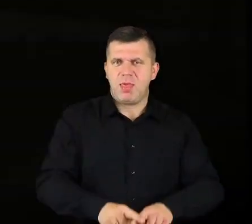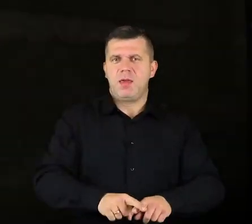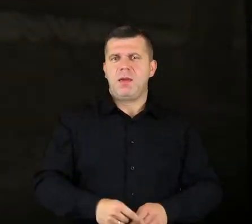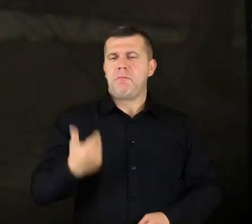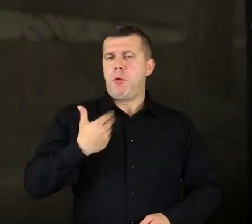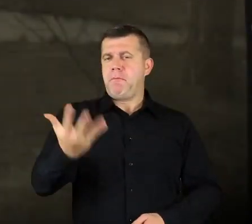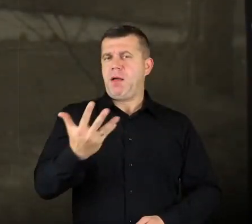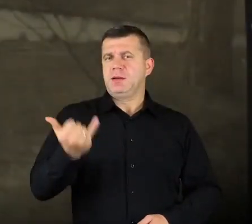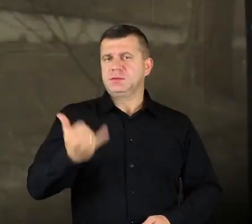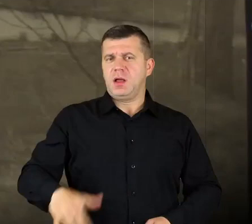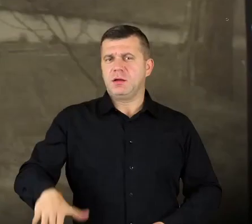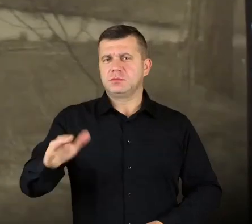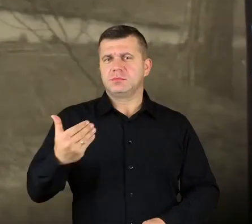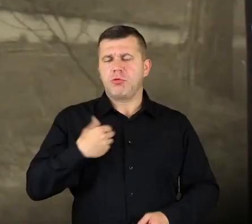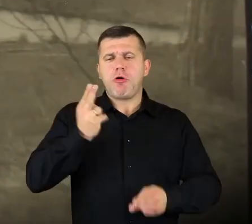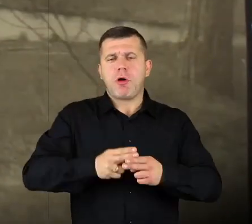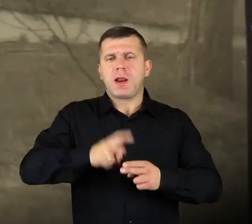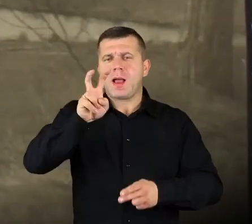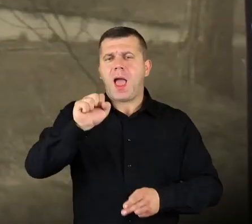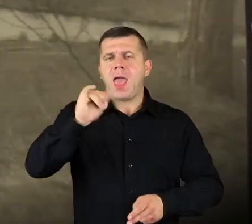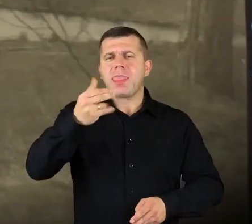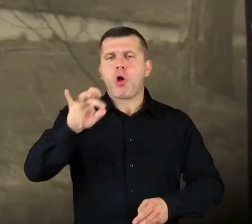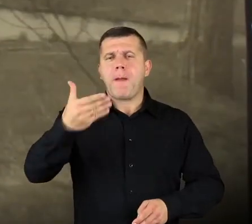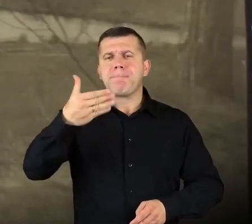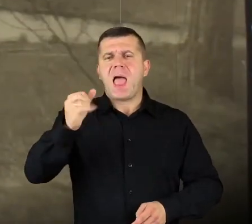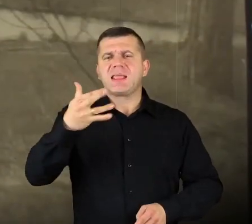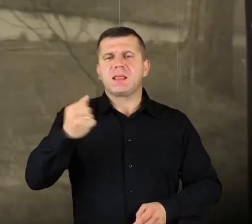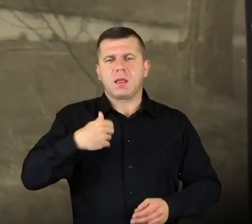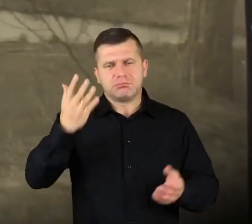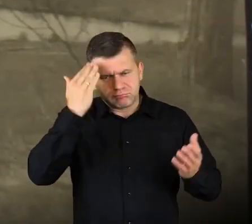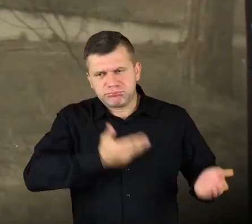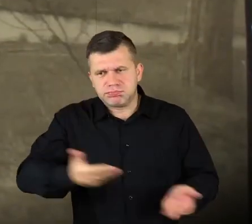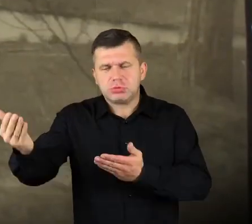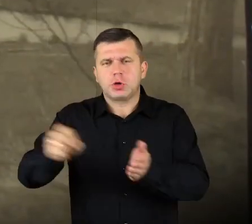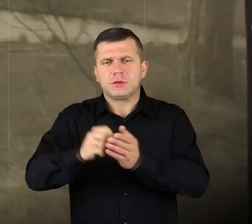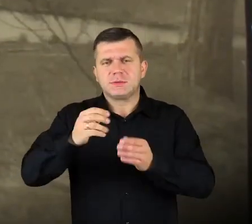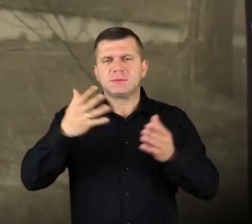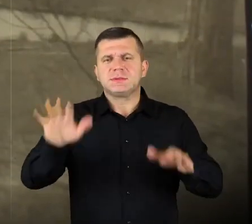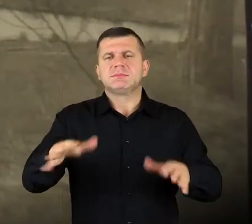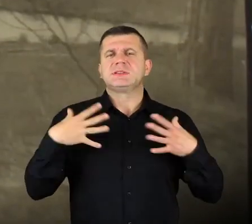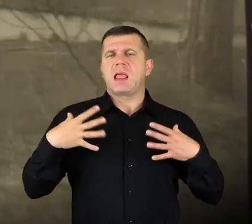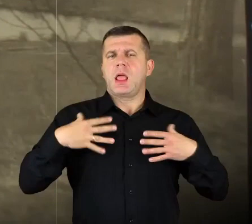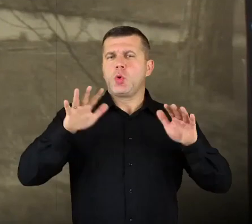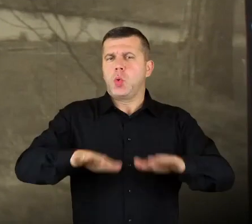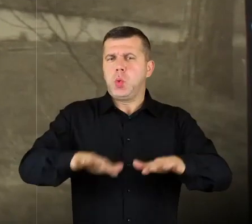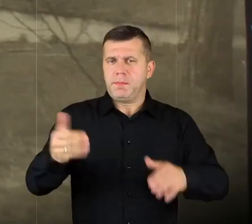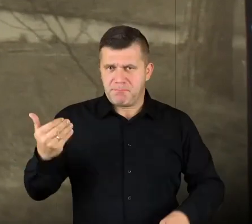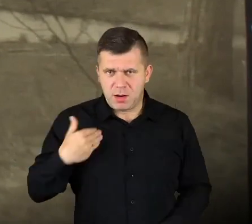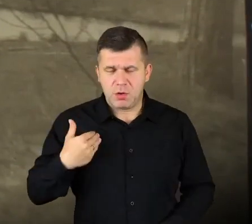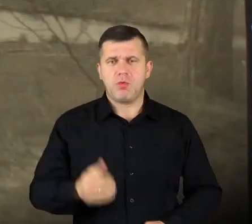I was five when I got Poliomyelitis, they brought me to this sanatorium, so I would, a bit,